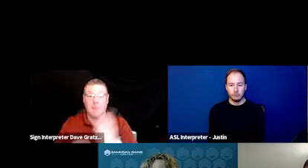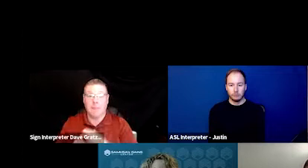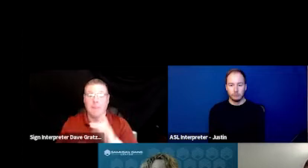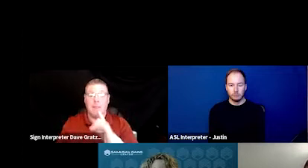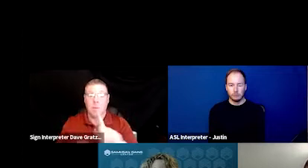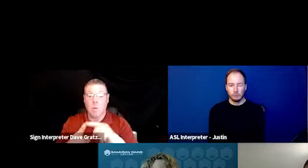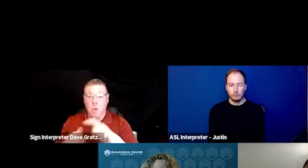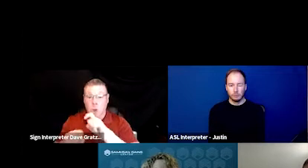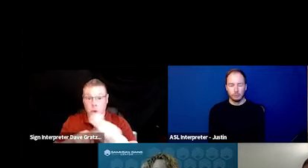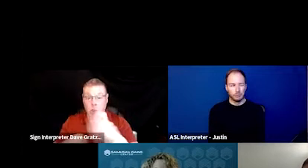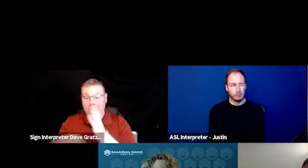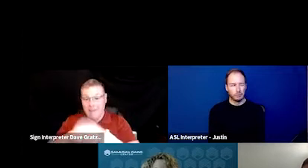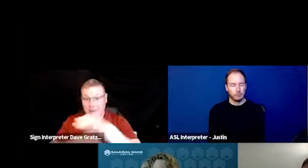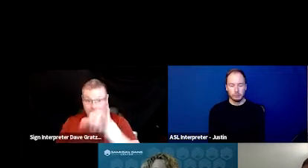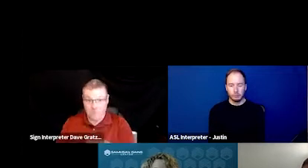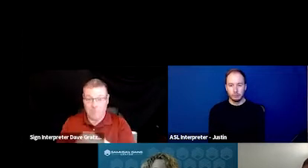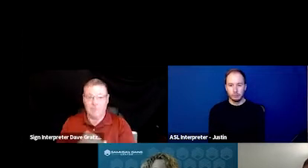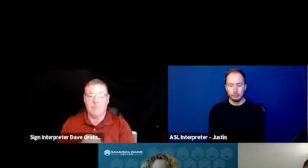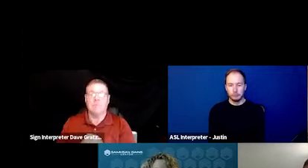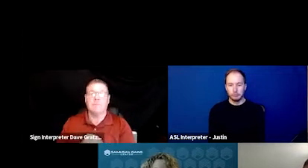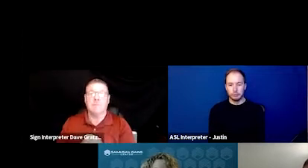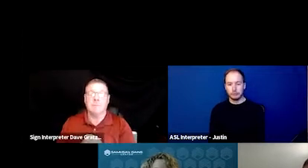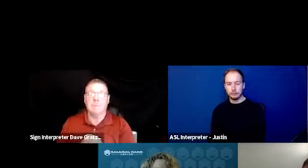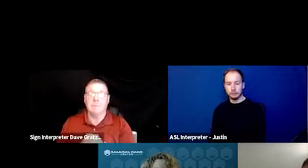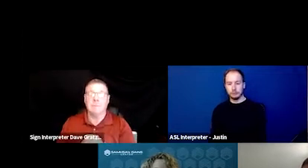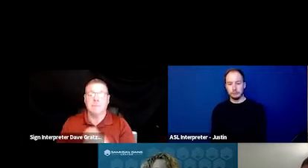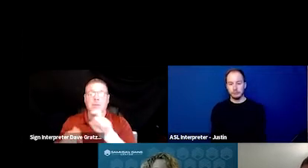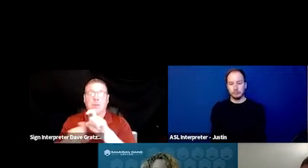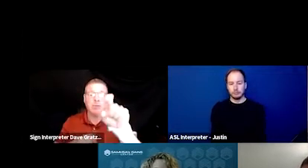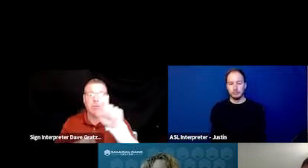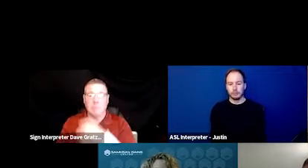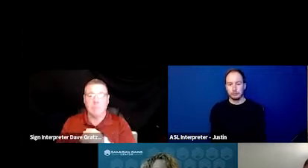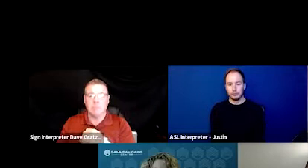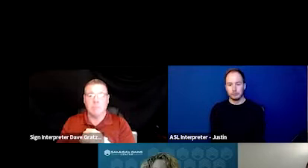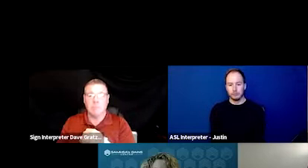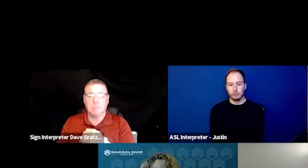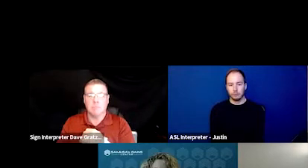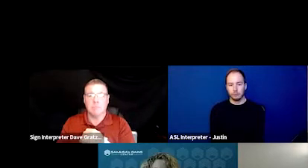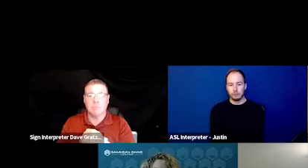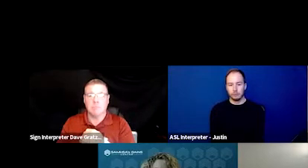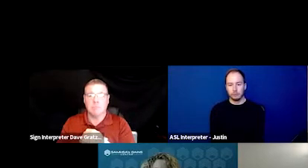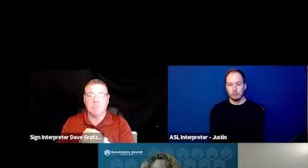in after that the call is, will be logged.